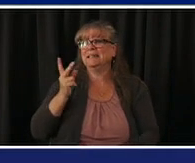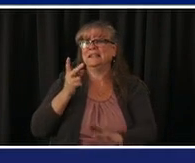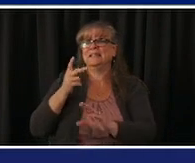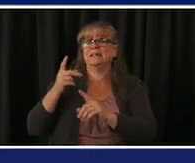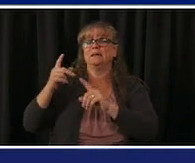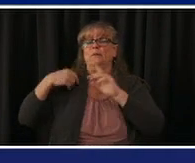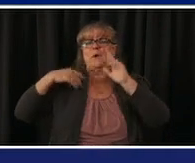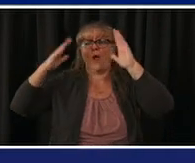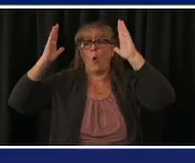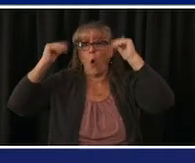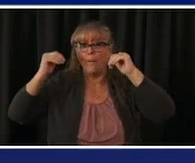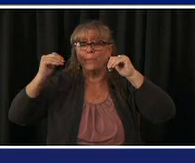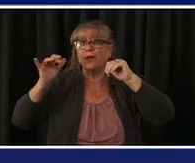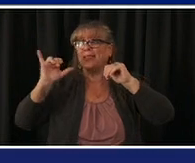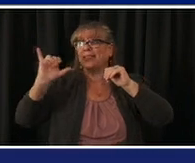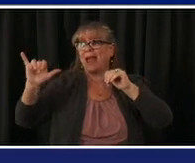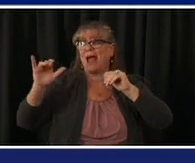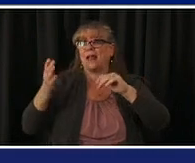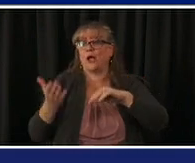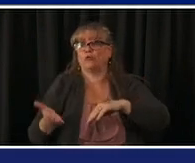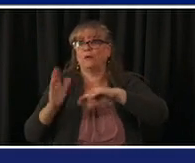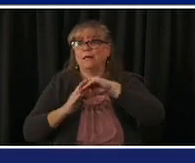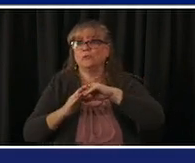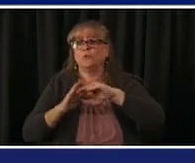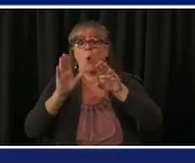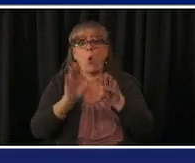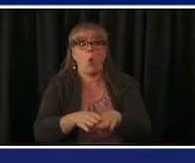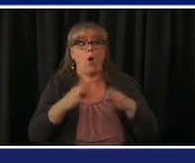we will open to the general public on april 2nd governor back to you